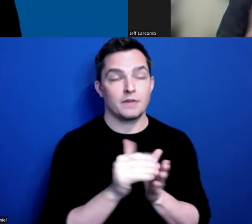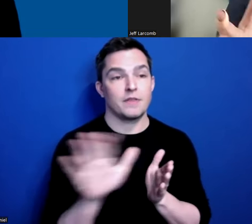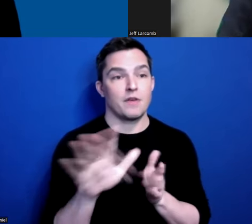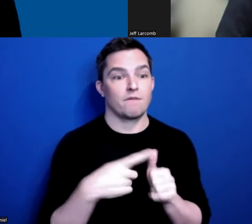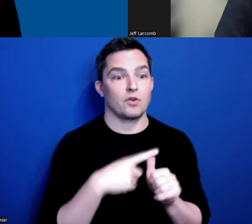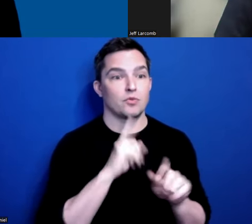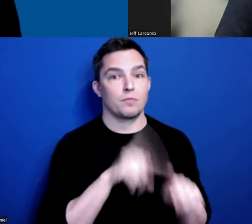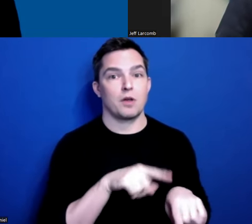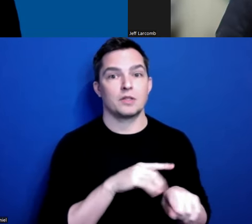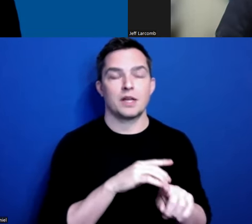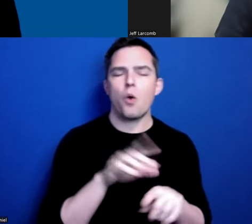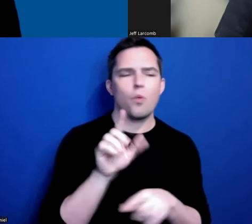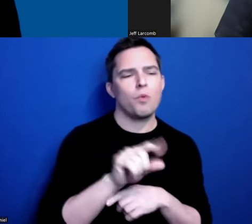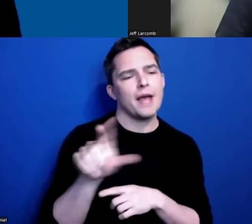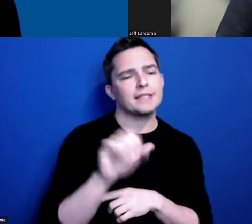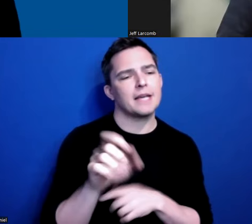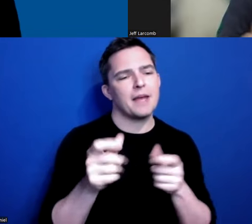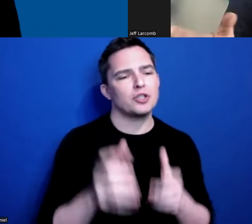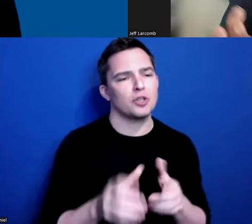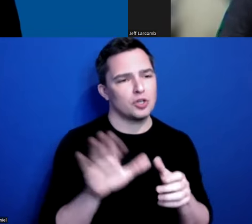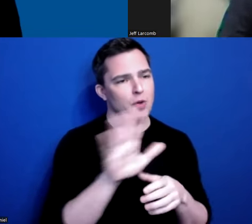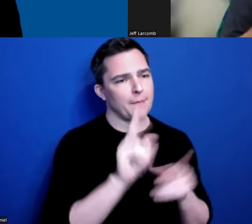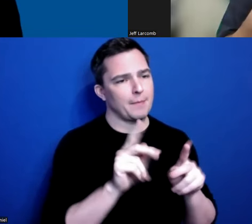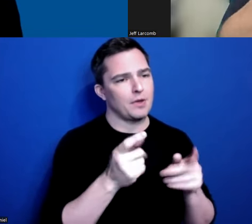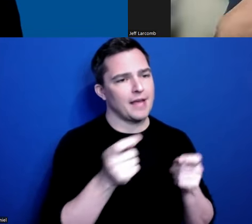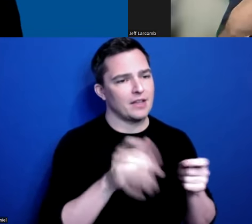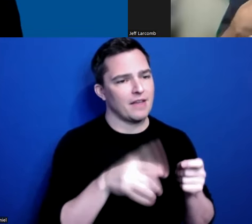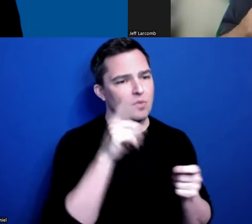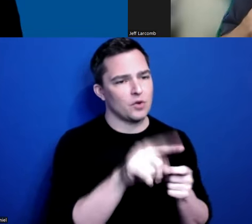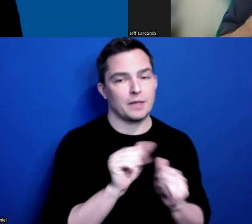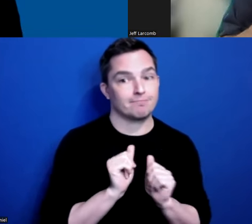just ask your case manager. Don’t your people do that for you?” And I’m like, I don’t - I don't